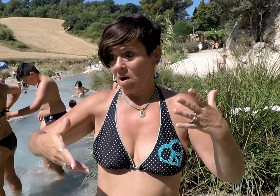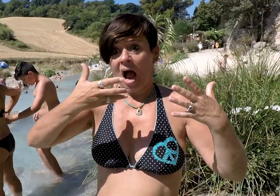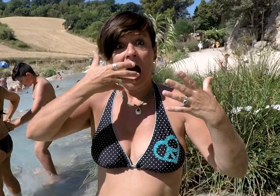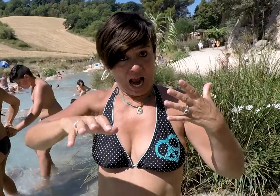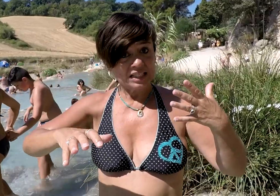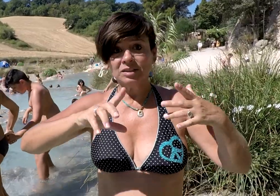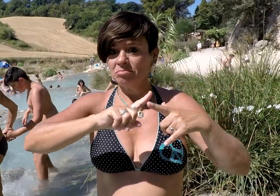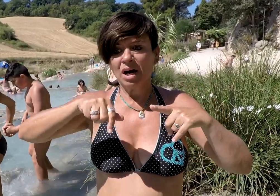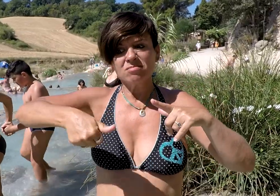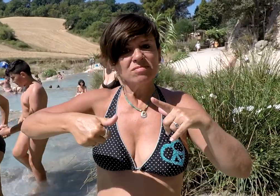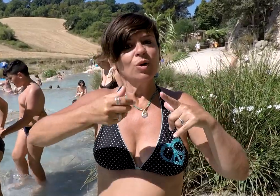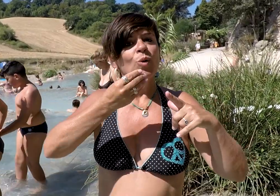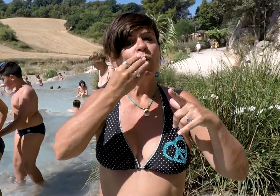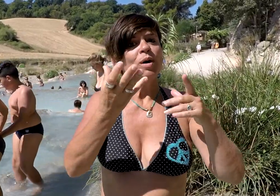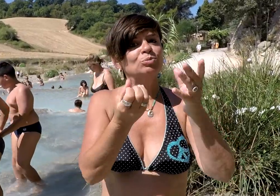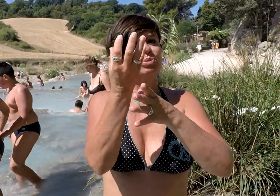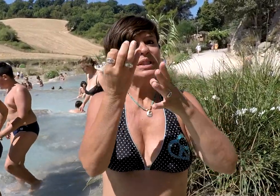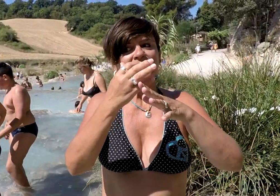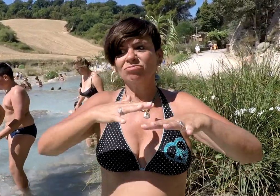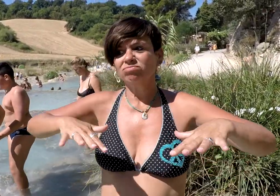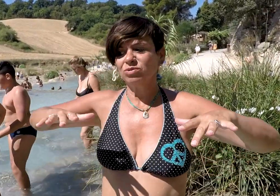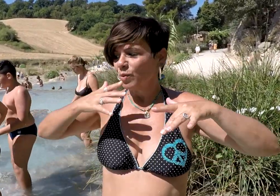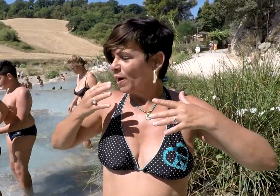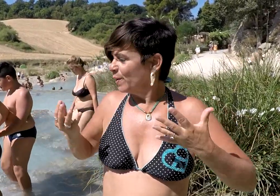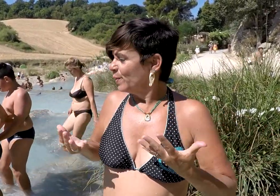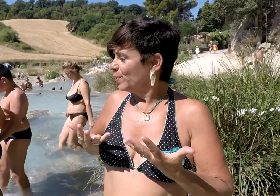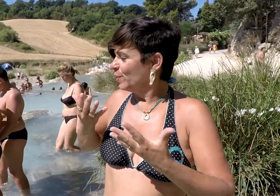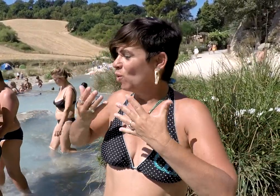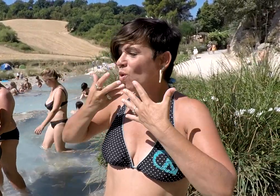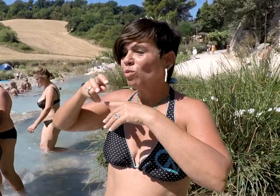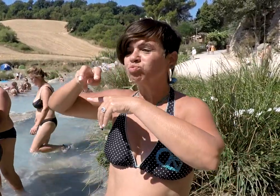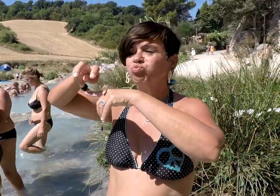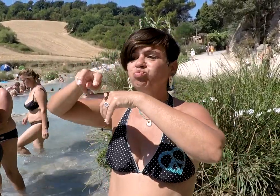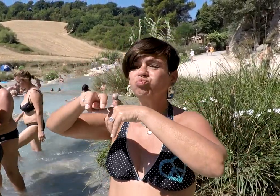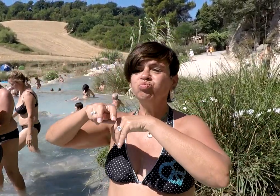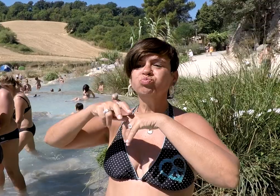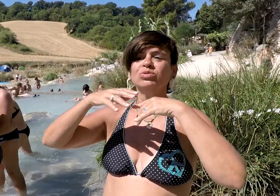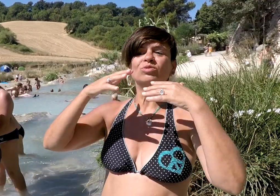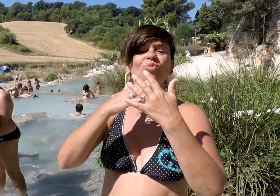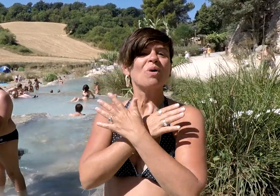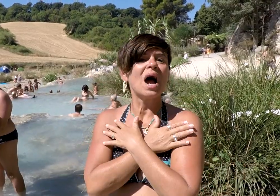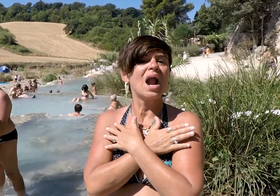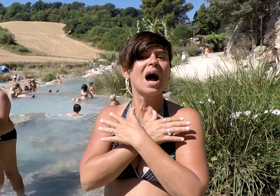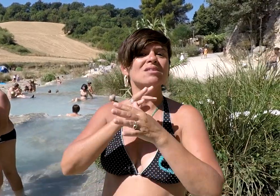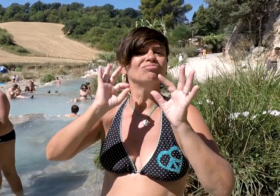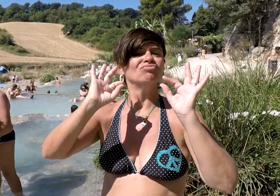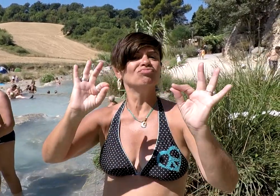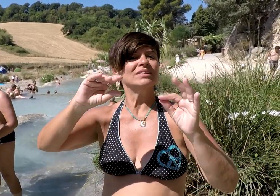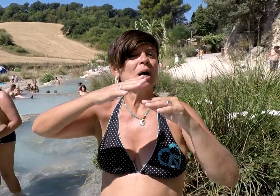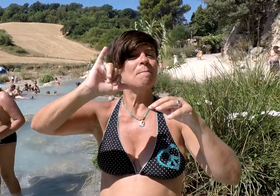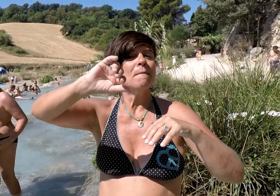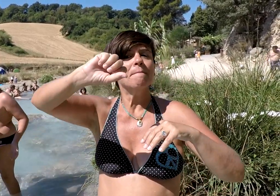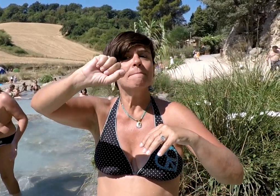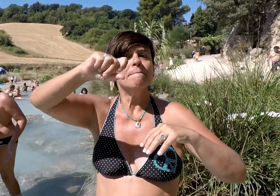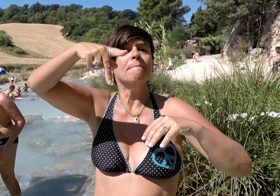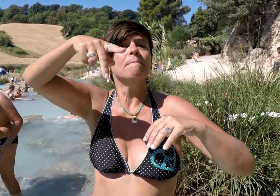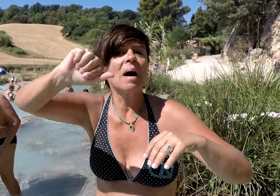It's pretty hot water. But it's a natural warm spring we all enjoy bathing ourselves. It's a perfect spot for taking a rest.